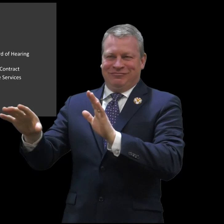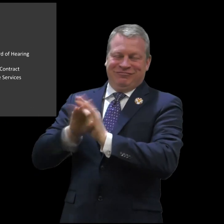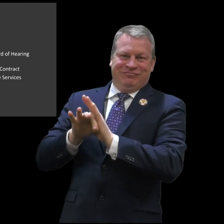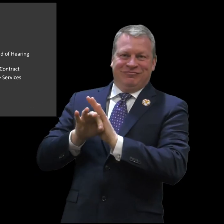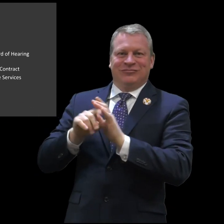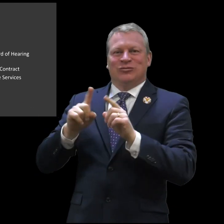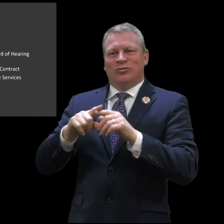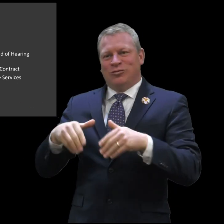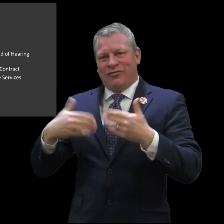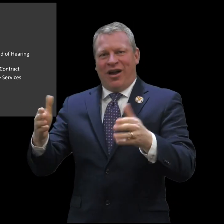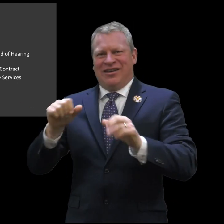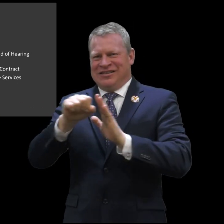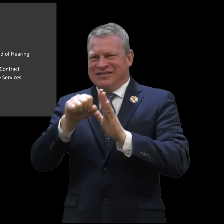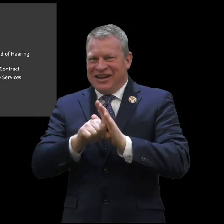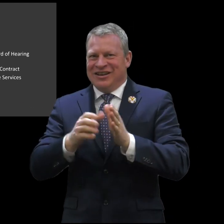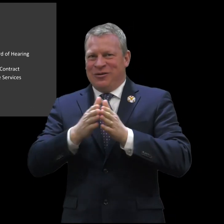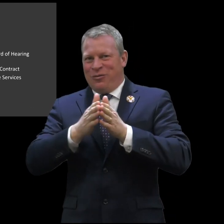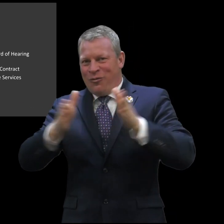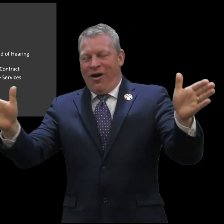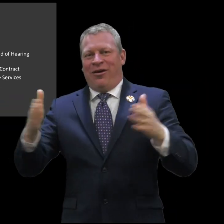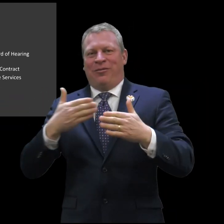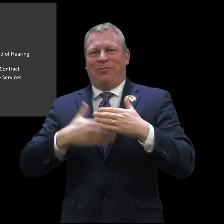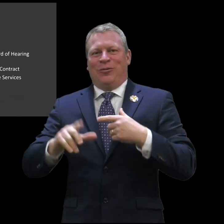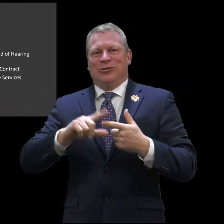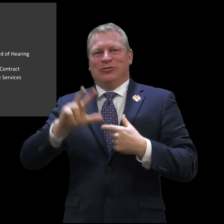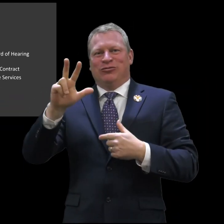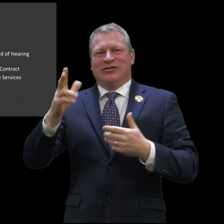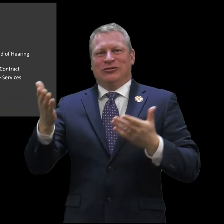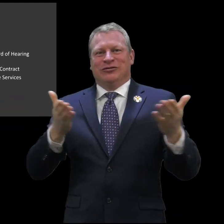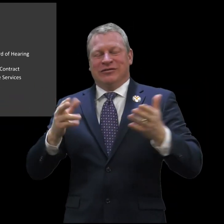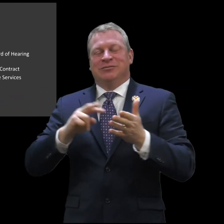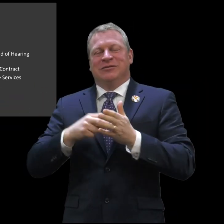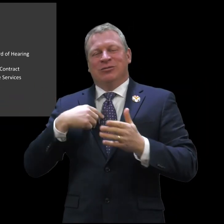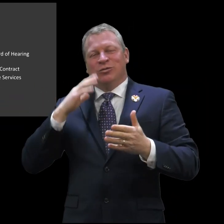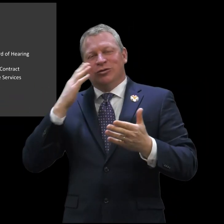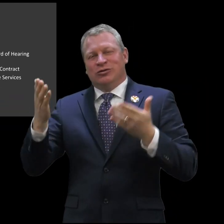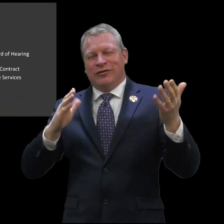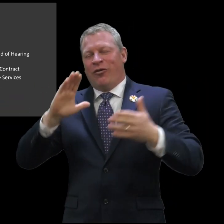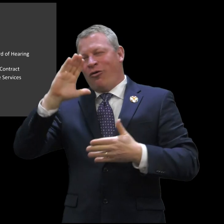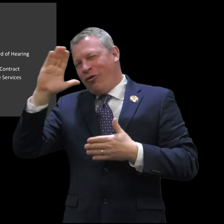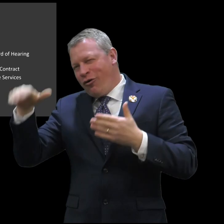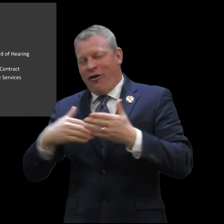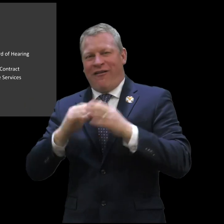this opportunity. ASD has also been selected to provide statewide birth to